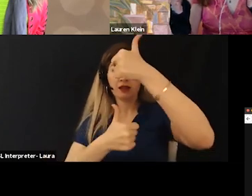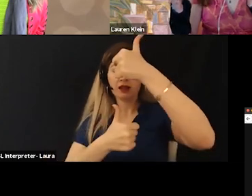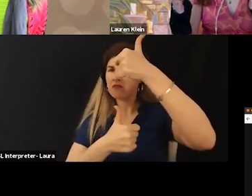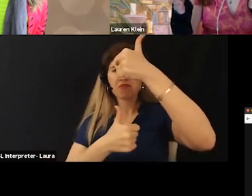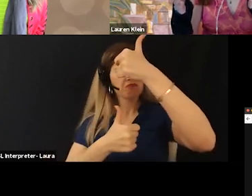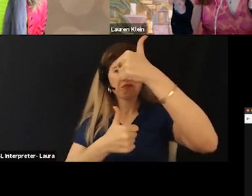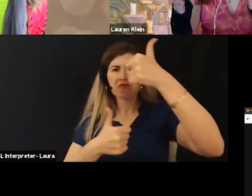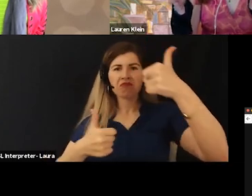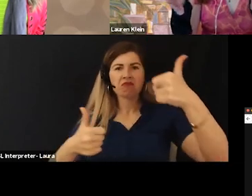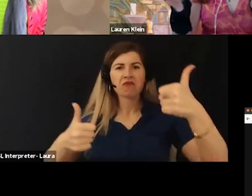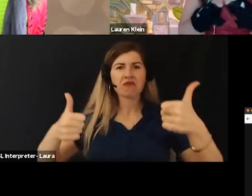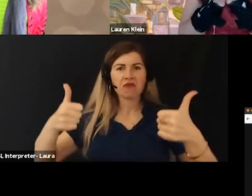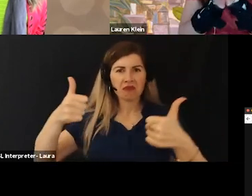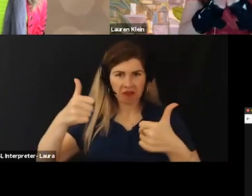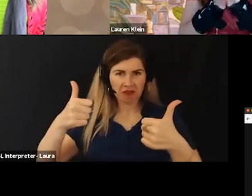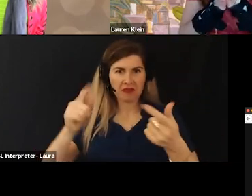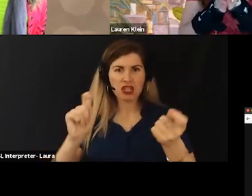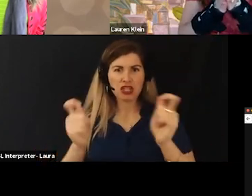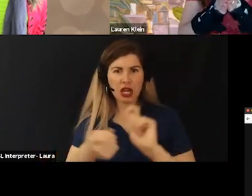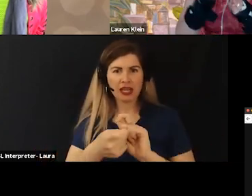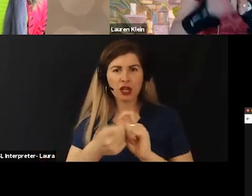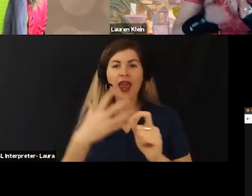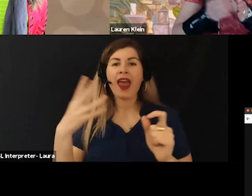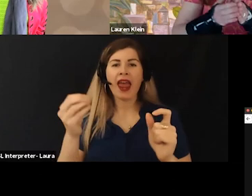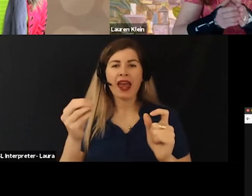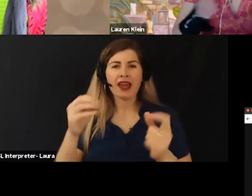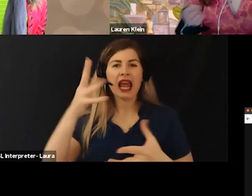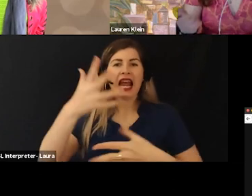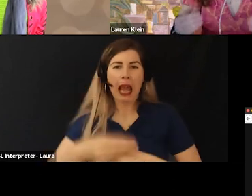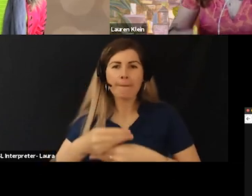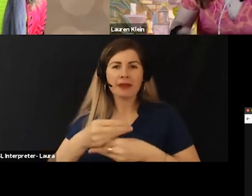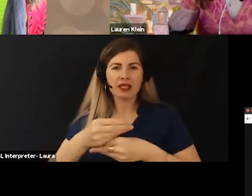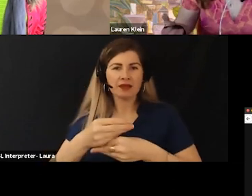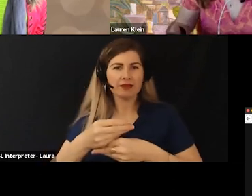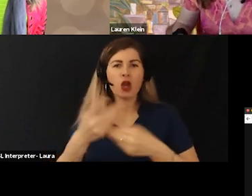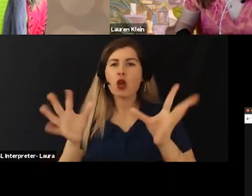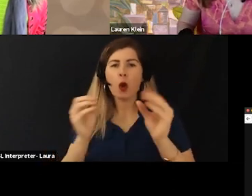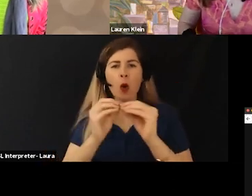And second of all, to just collapse it right so there's no more division between any particular group.